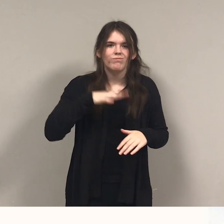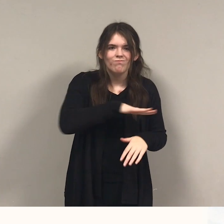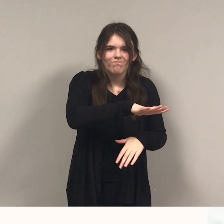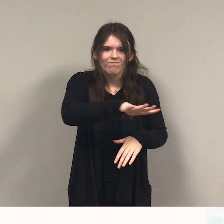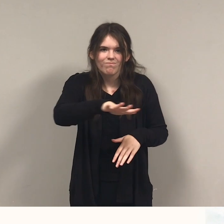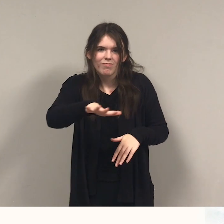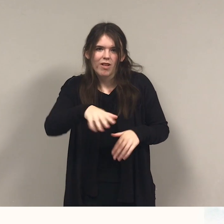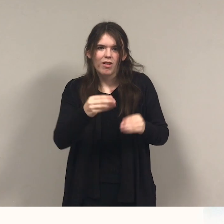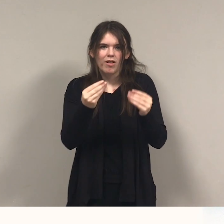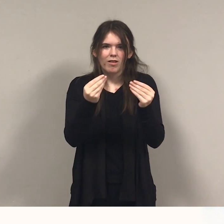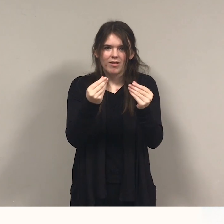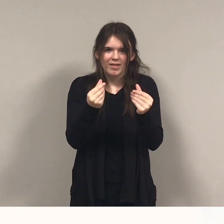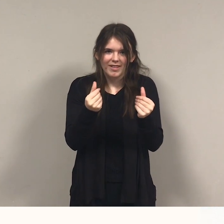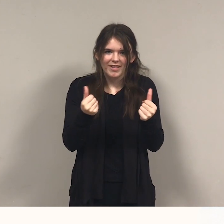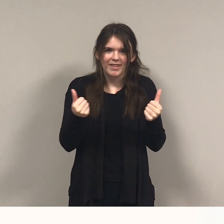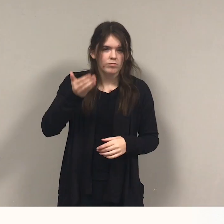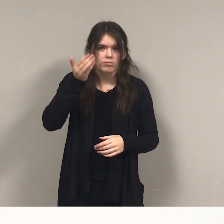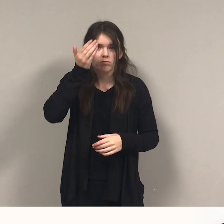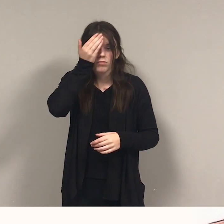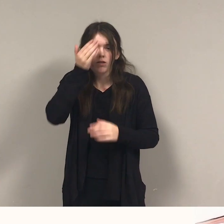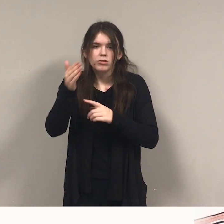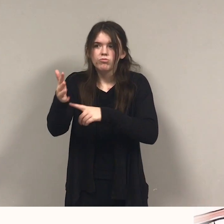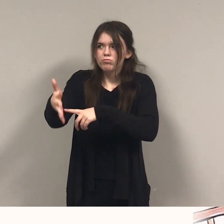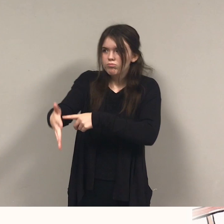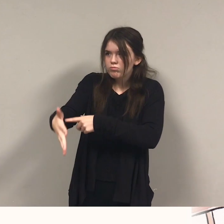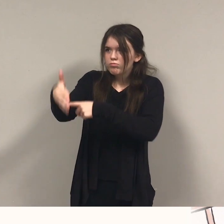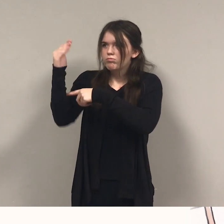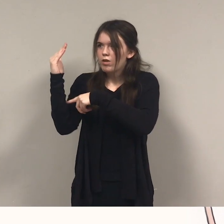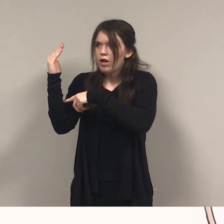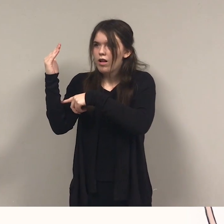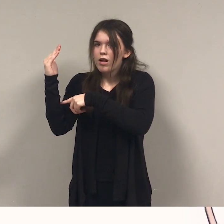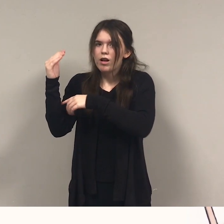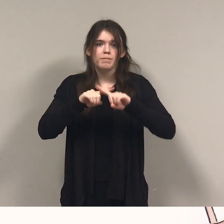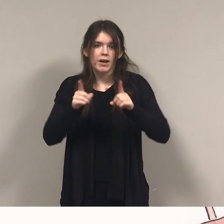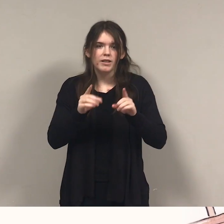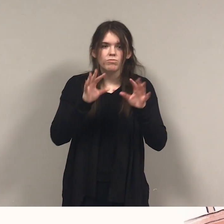Pirate should be hoisting sails but she's distracted by the mail -